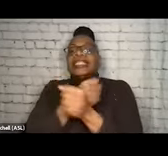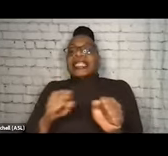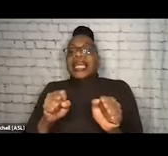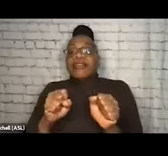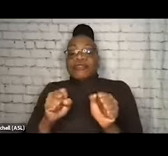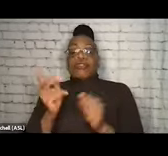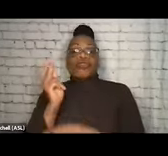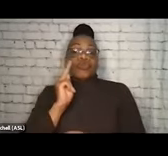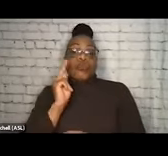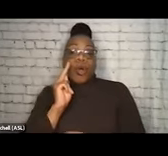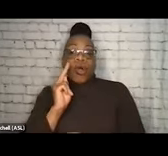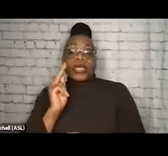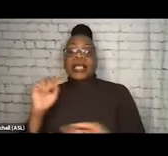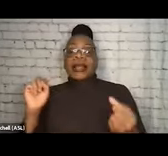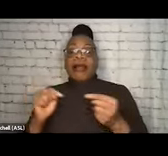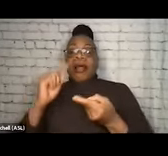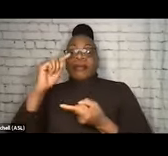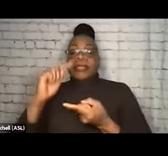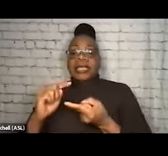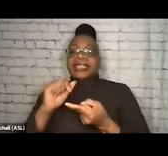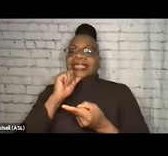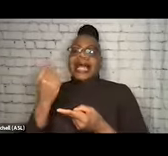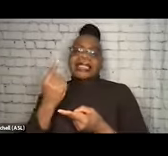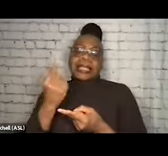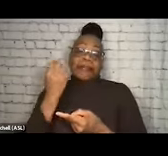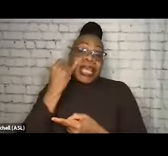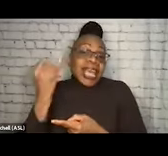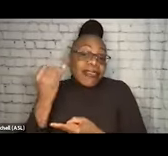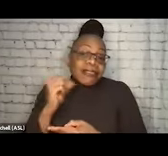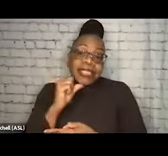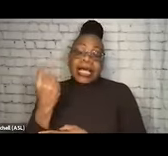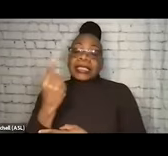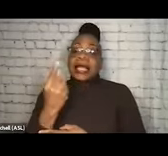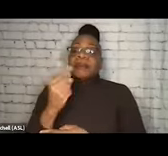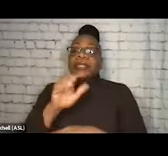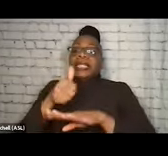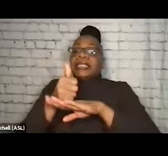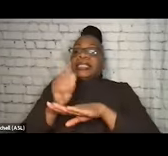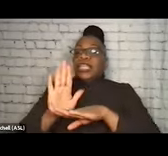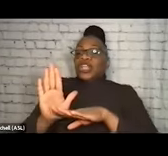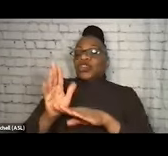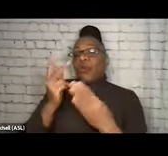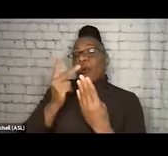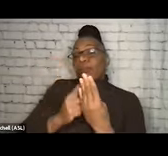which, if it is not something that exists in your program, may very well exist in the partner programs that have been discussed